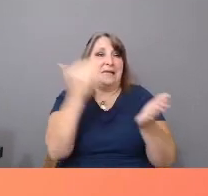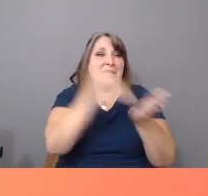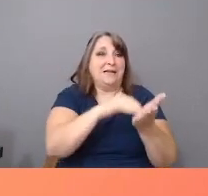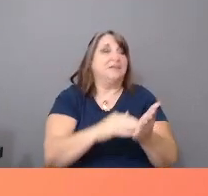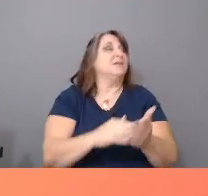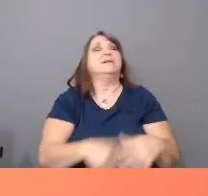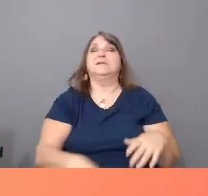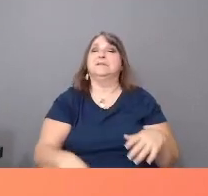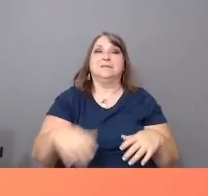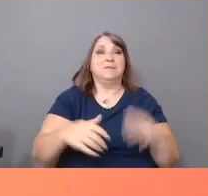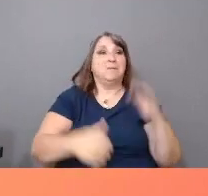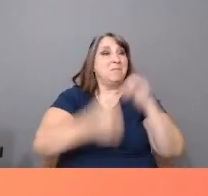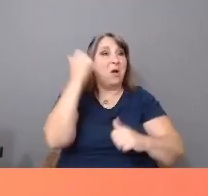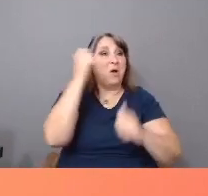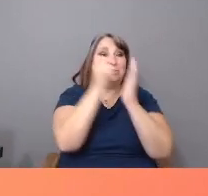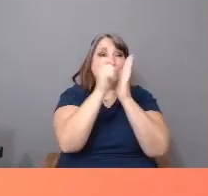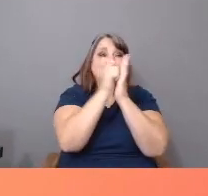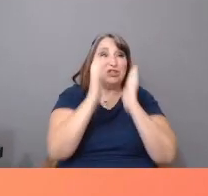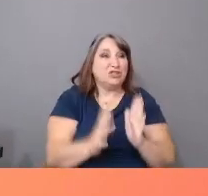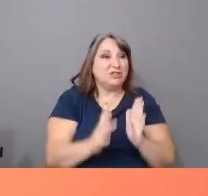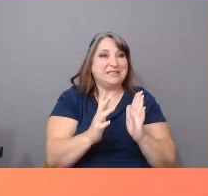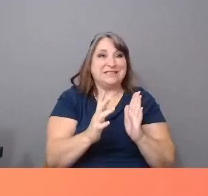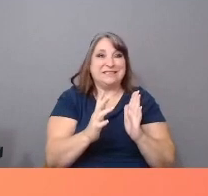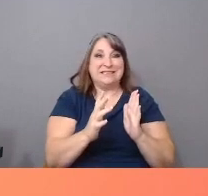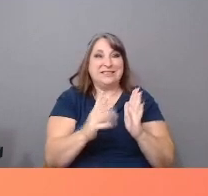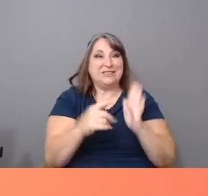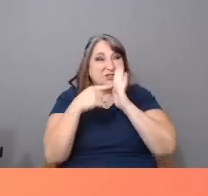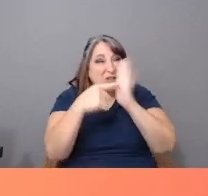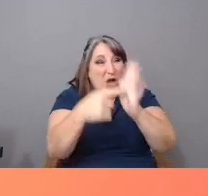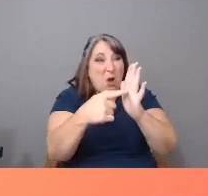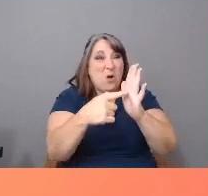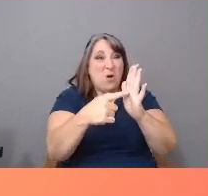bravely share eyewitness footage of those attacks